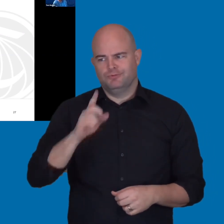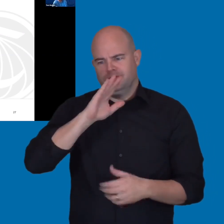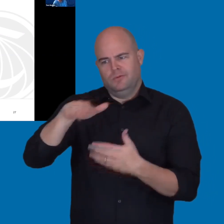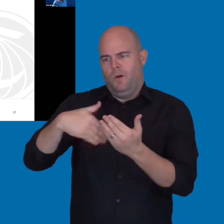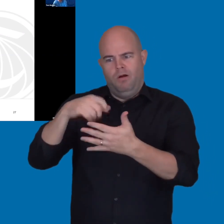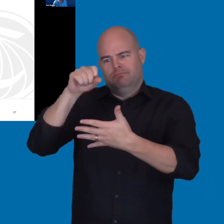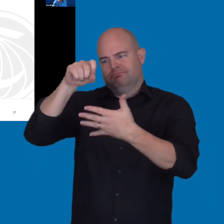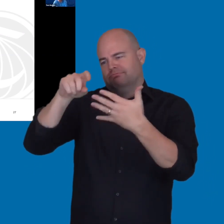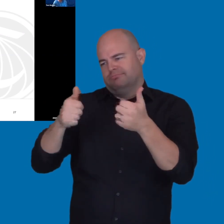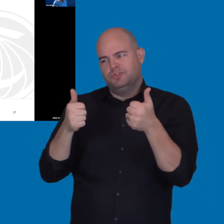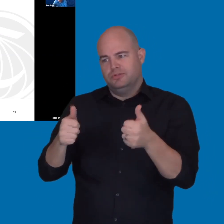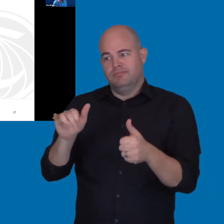No, that's a great question.